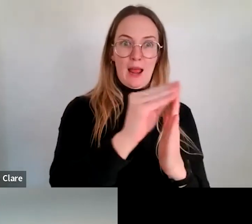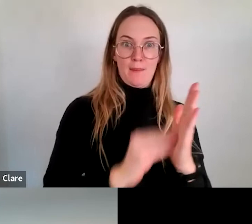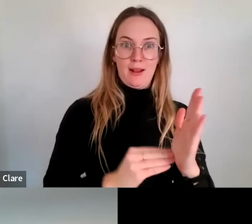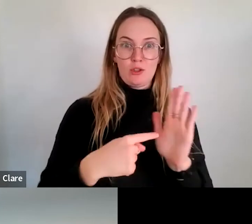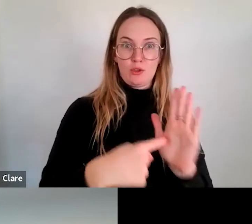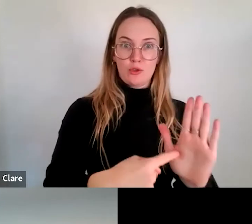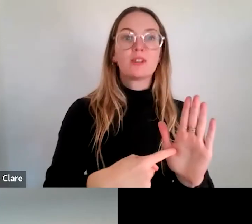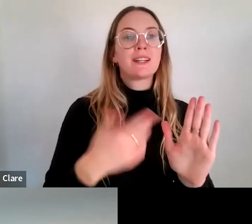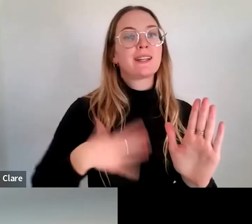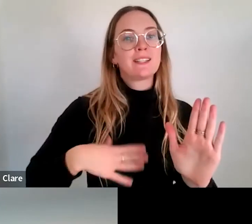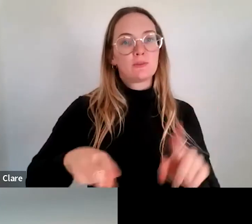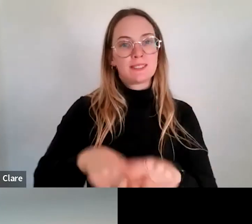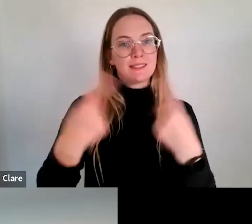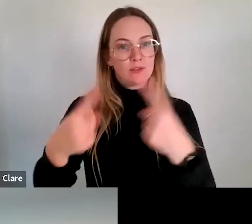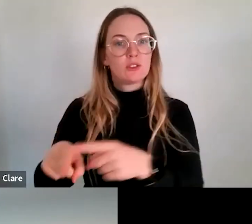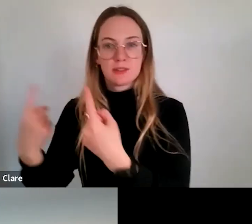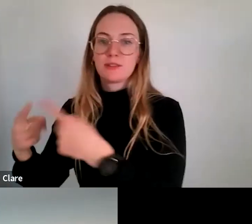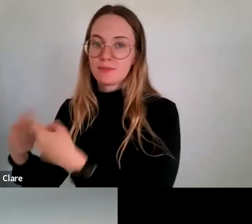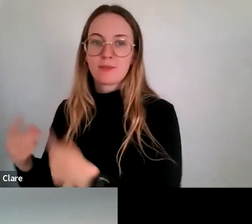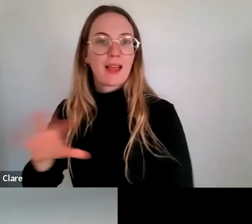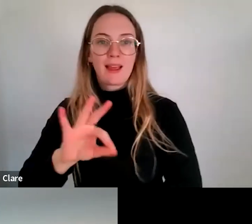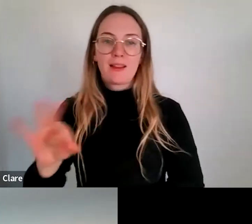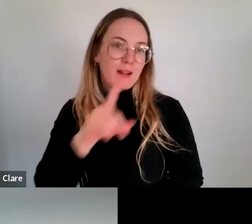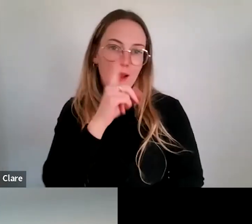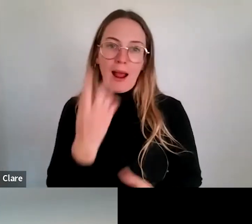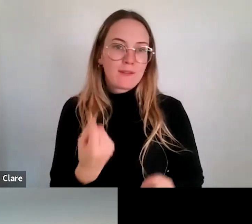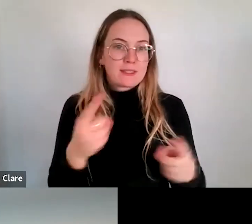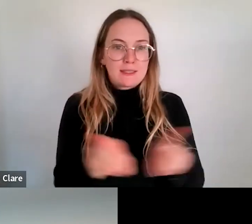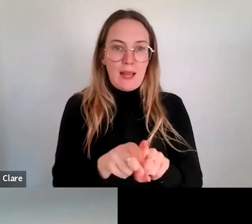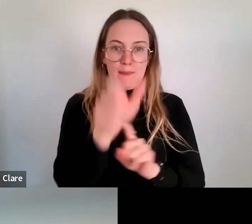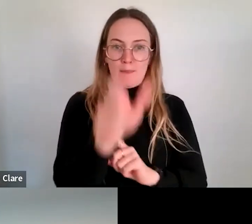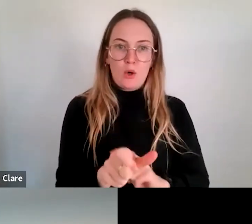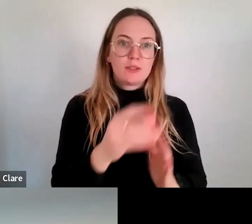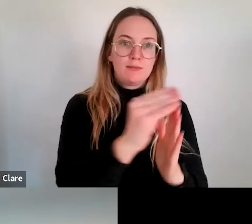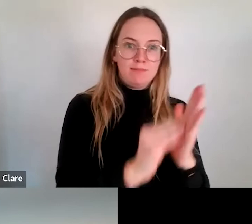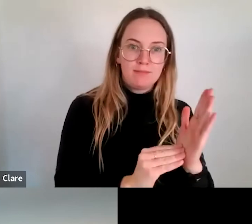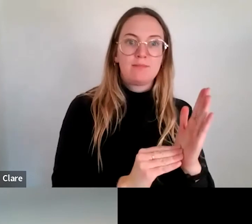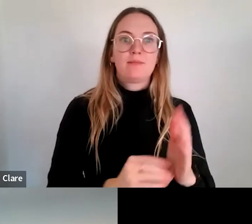applications would need to be different. And similarly, you know, an